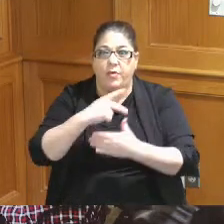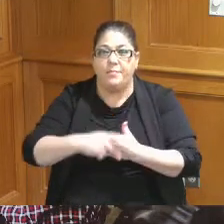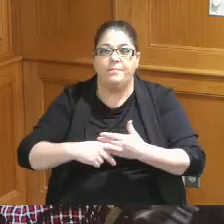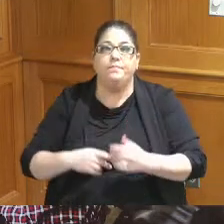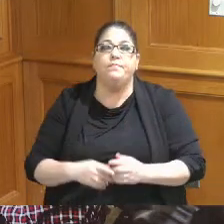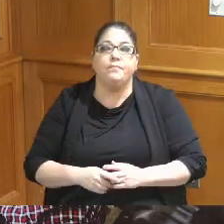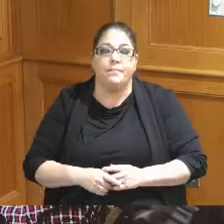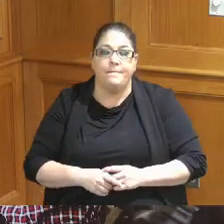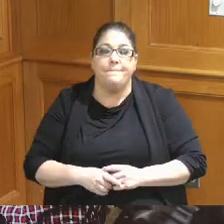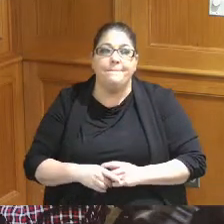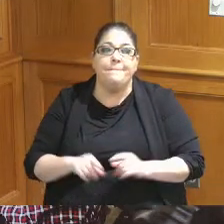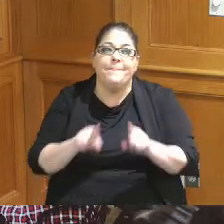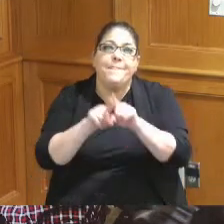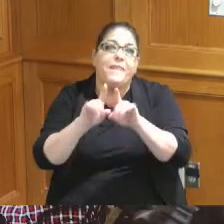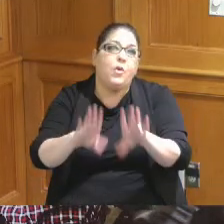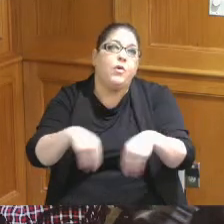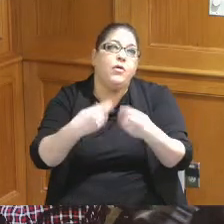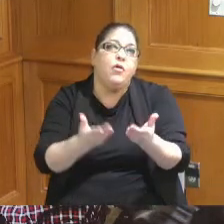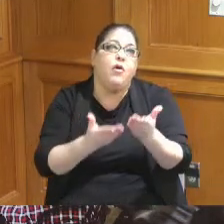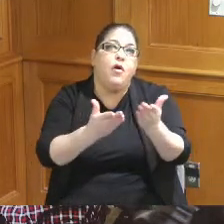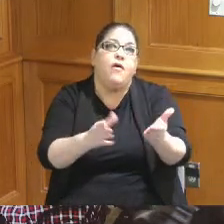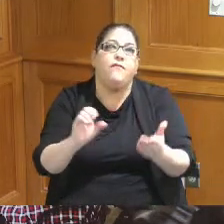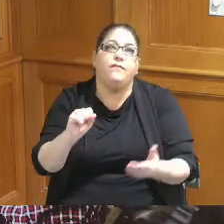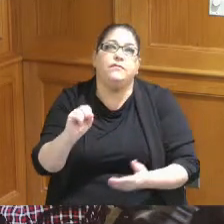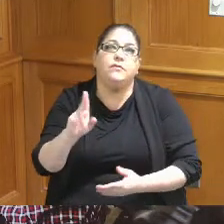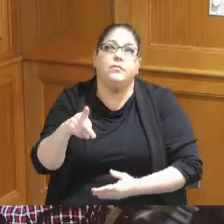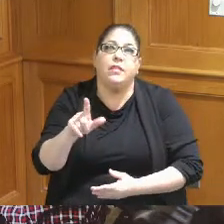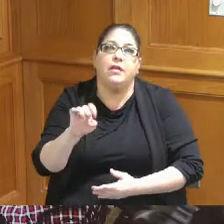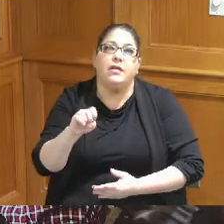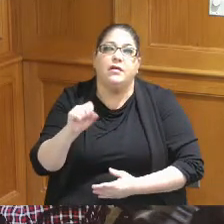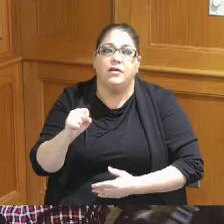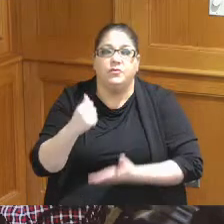and offer also supplies to those businesses to help them with their waste Reduction Program